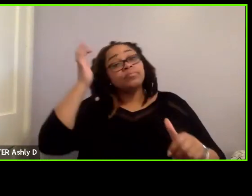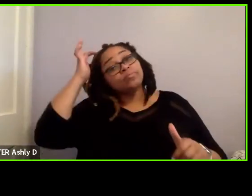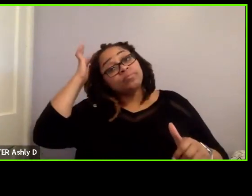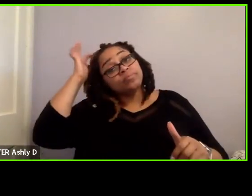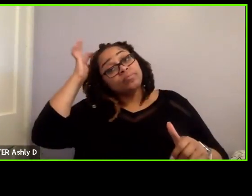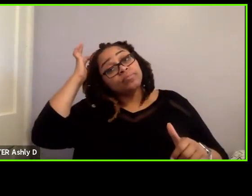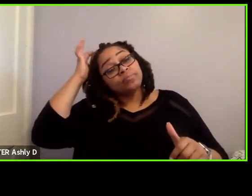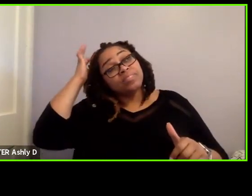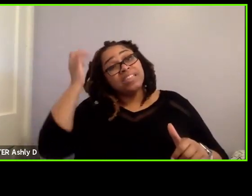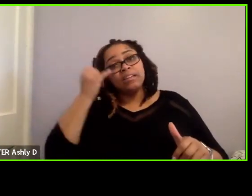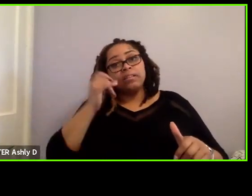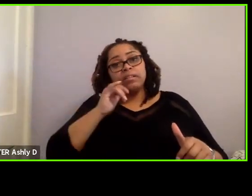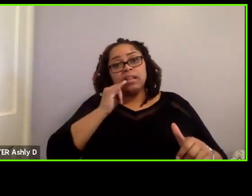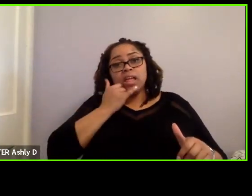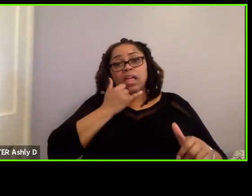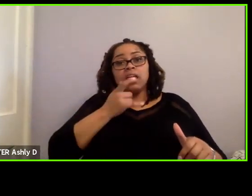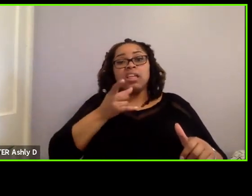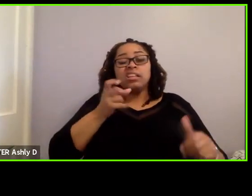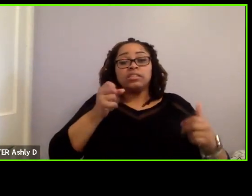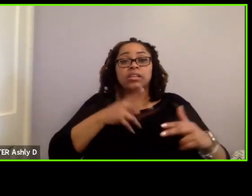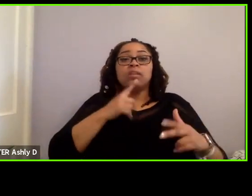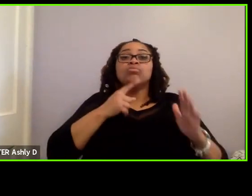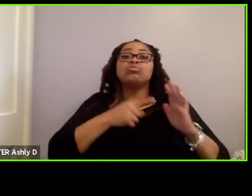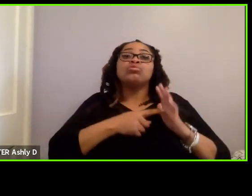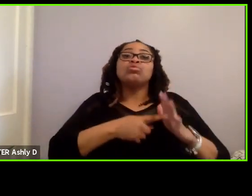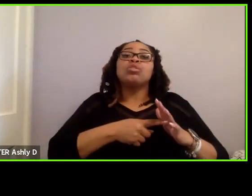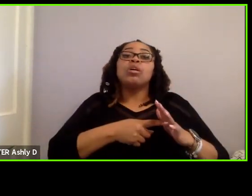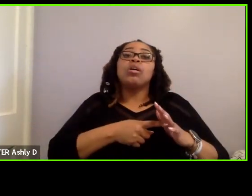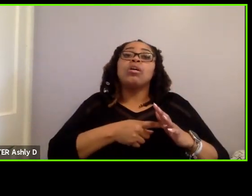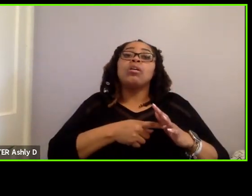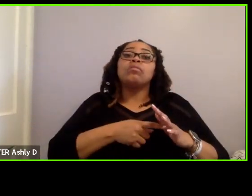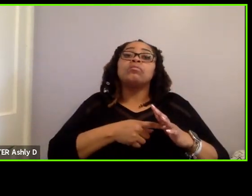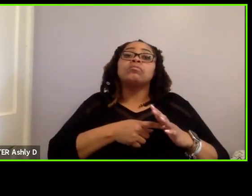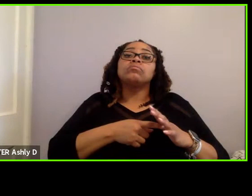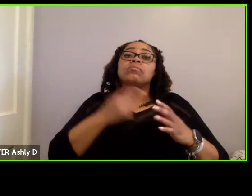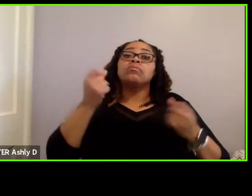if I am not mistaken, the side was showing an autonomous vehicle. And it was showing